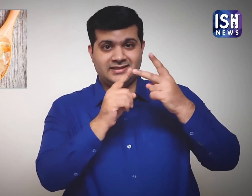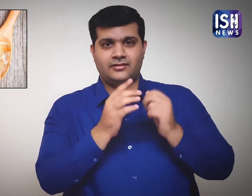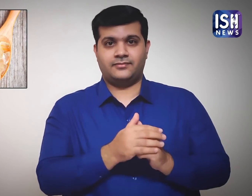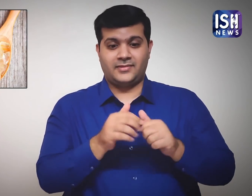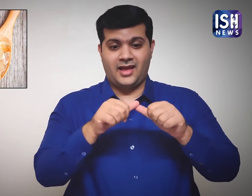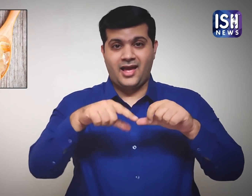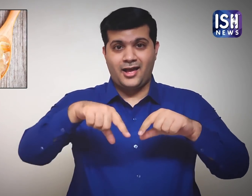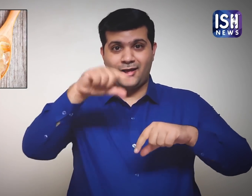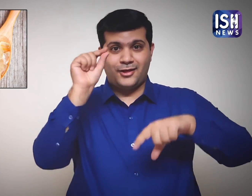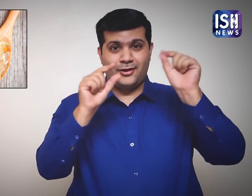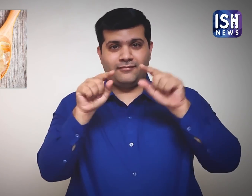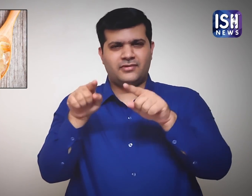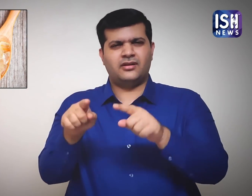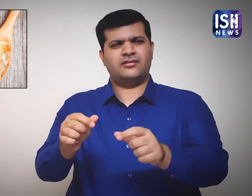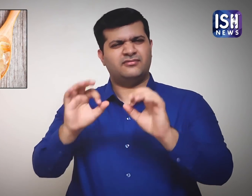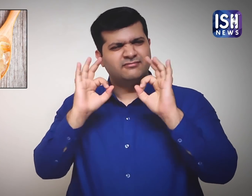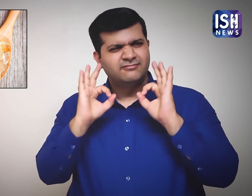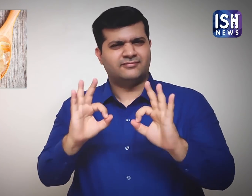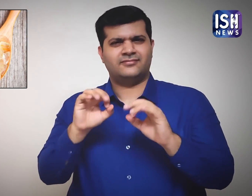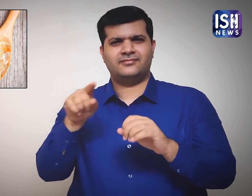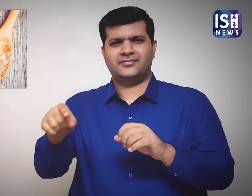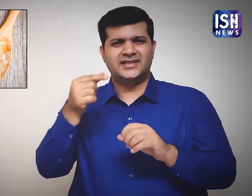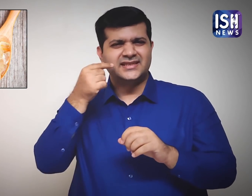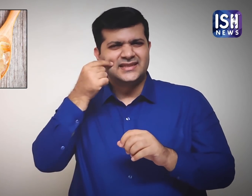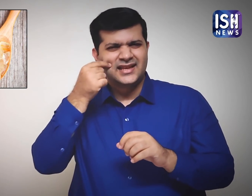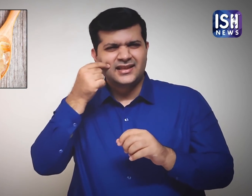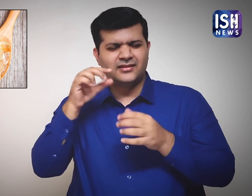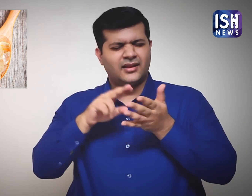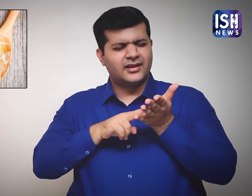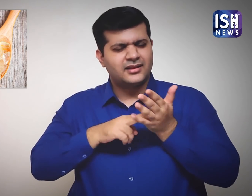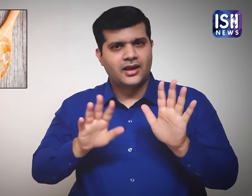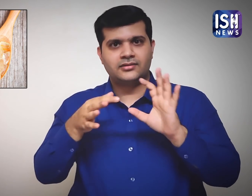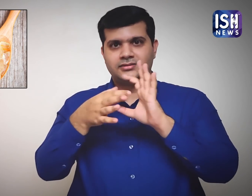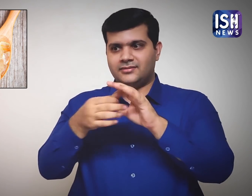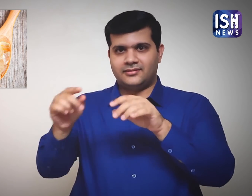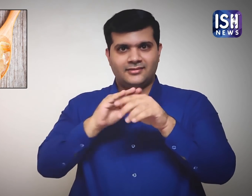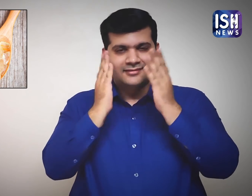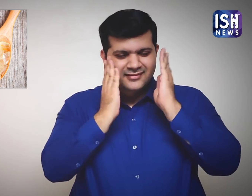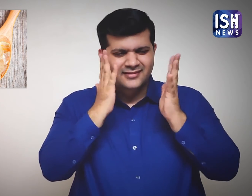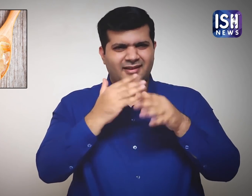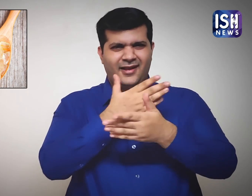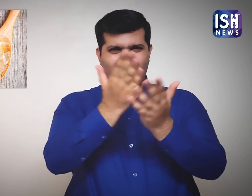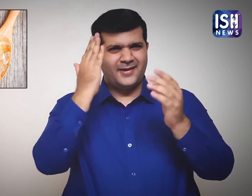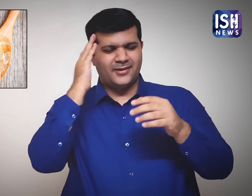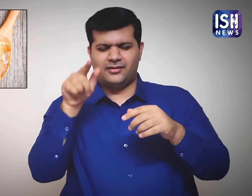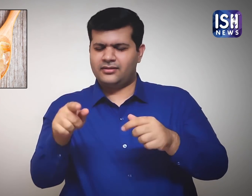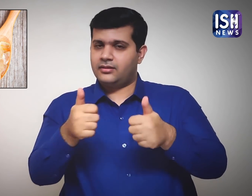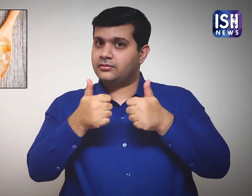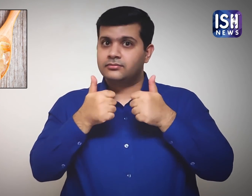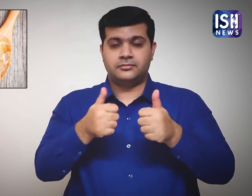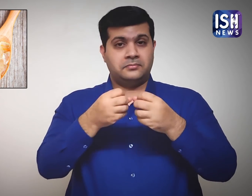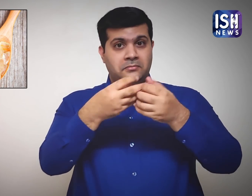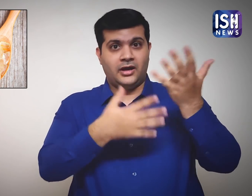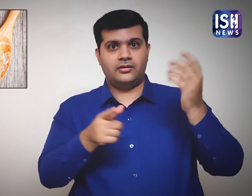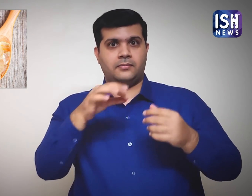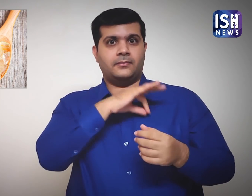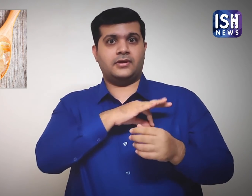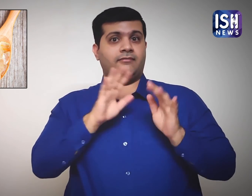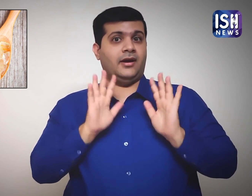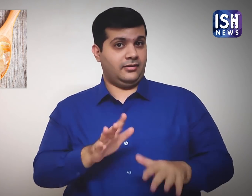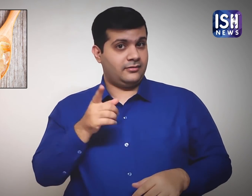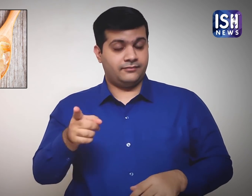2. Aloe Vera has many skin-friendly properties.